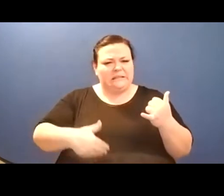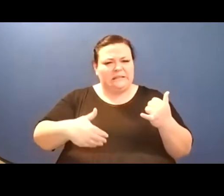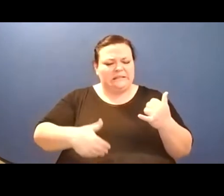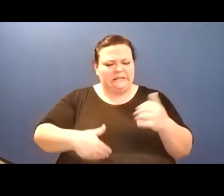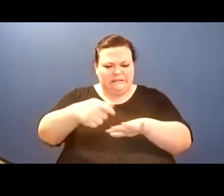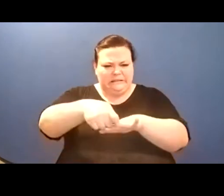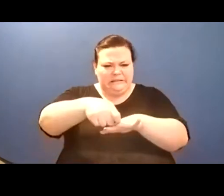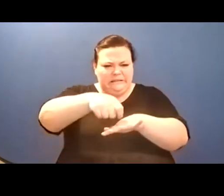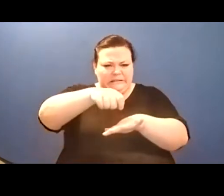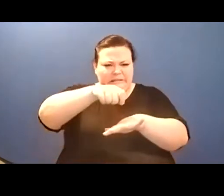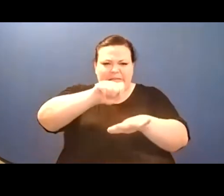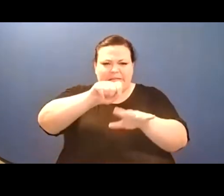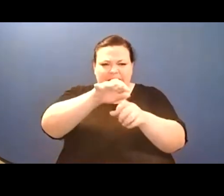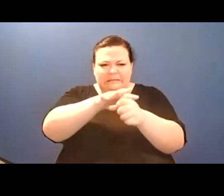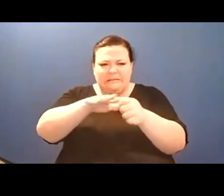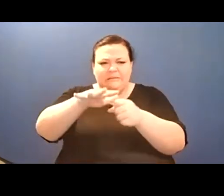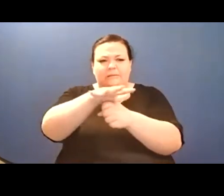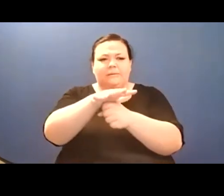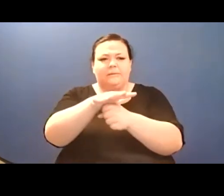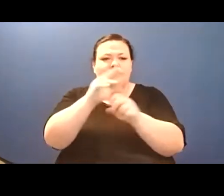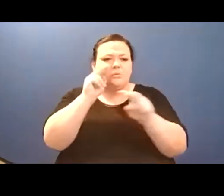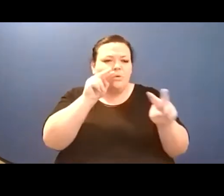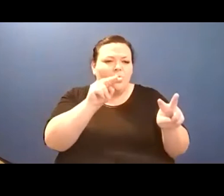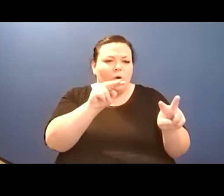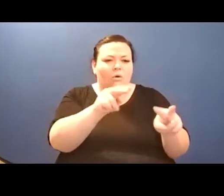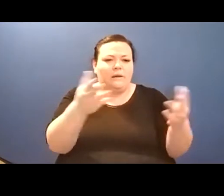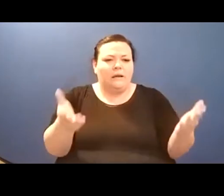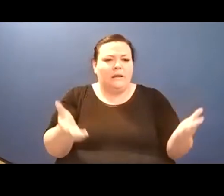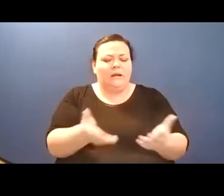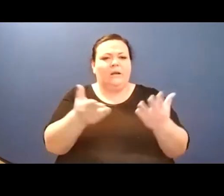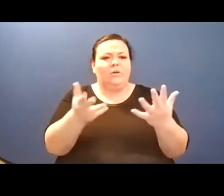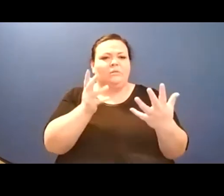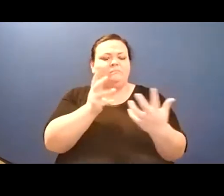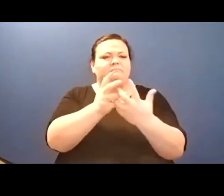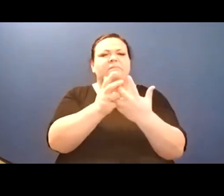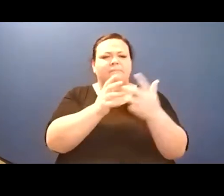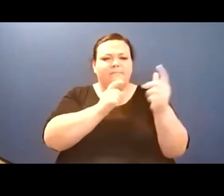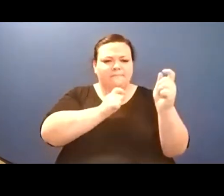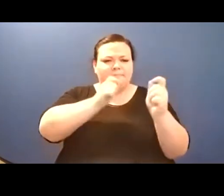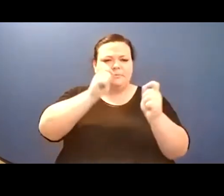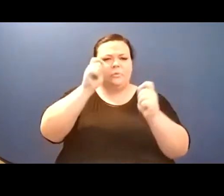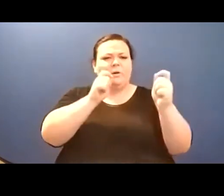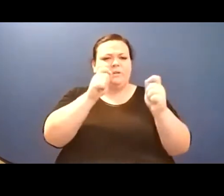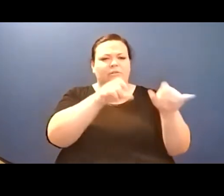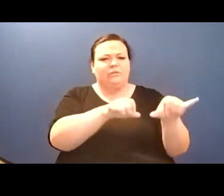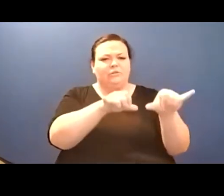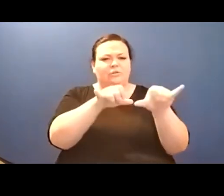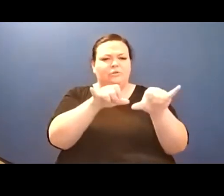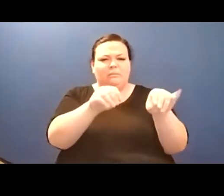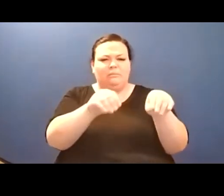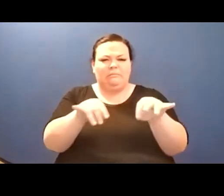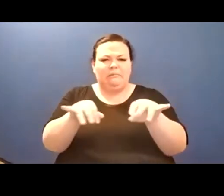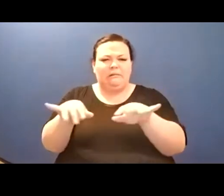What do you observe?// You observe observation, its obstacles.// Forms of envy.// Narrative